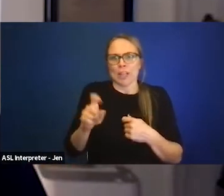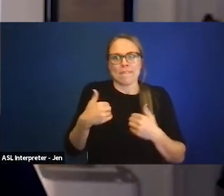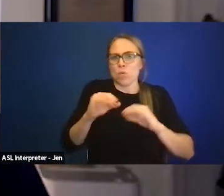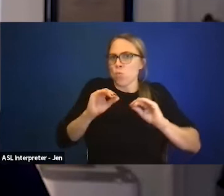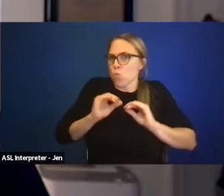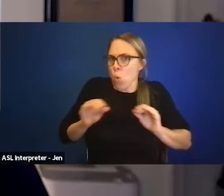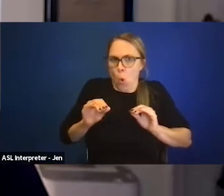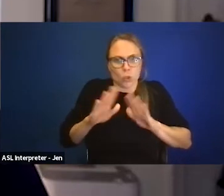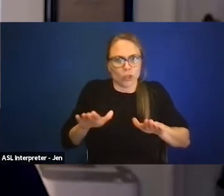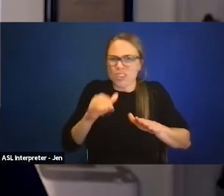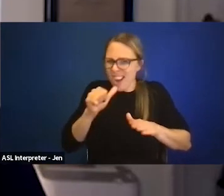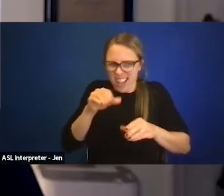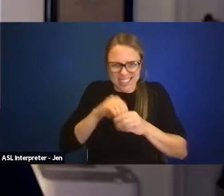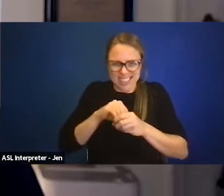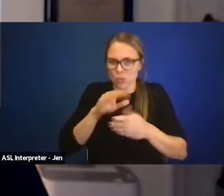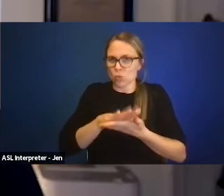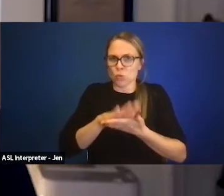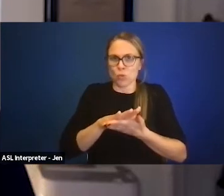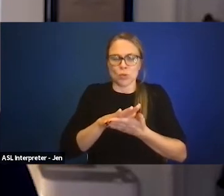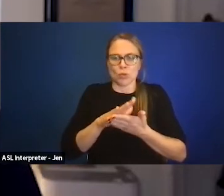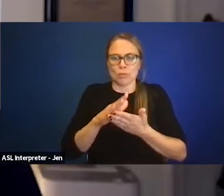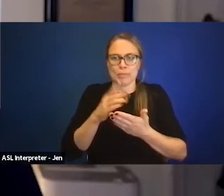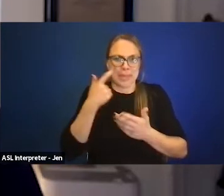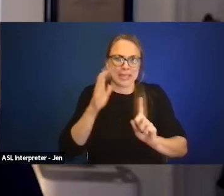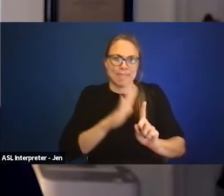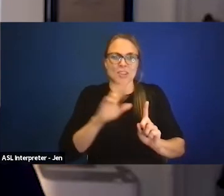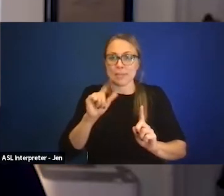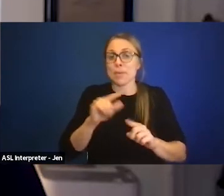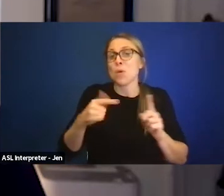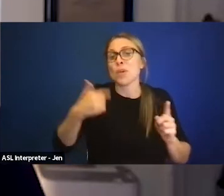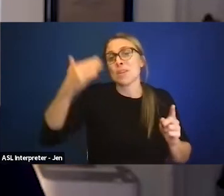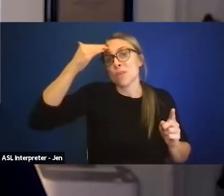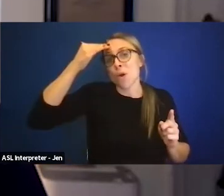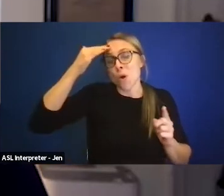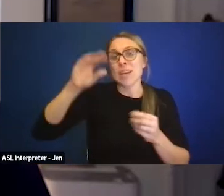because of their disability. However, we know that in the area of juvenile justice